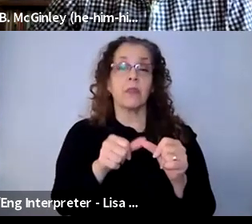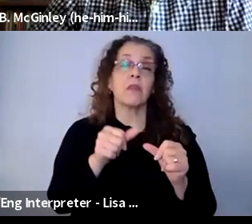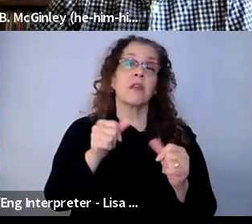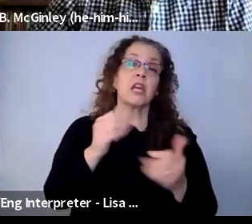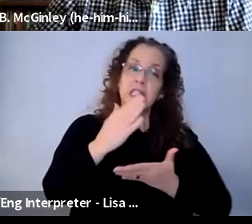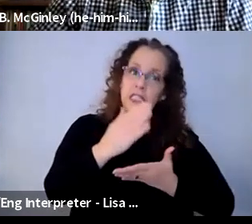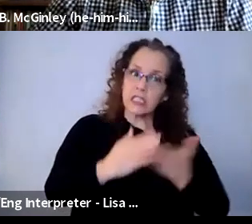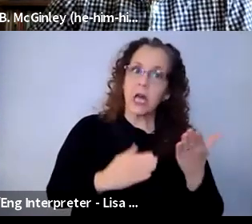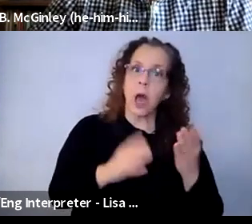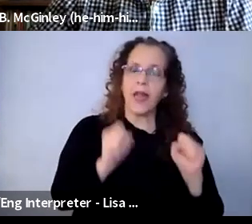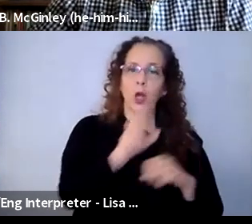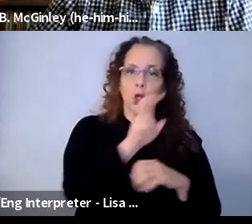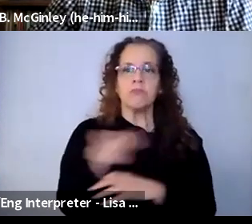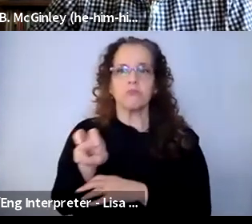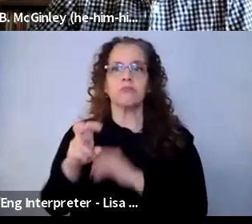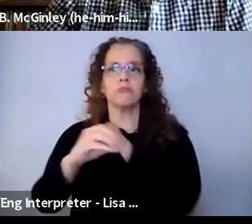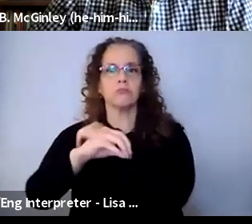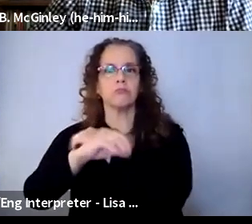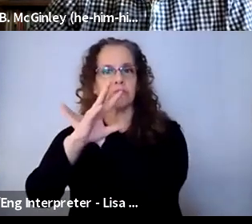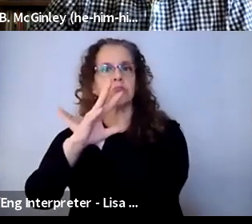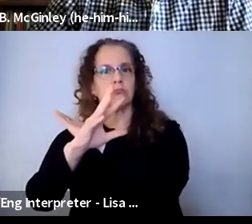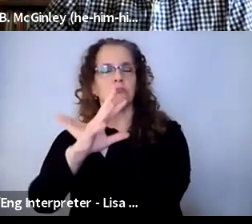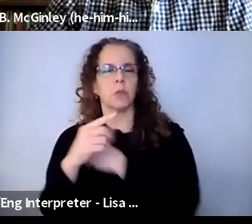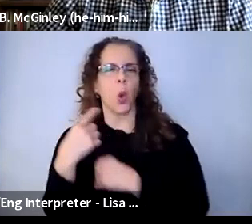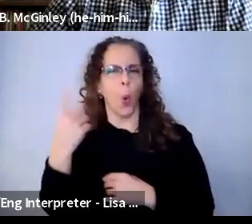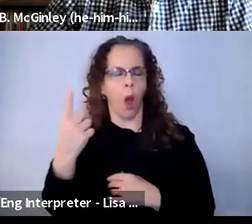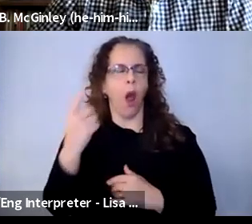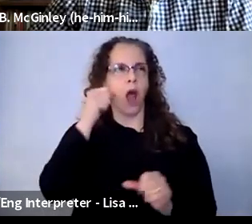online. One program stands out, it was a theater program where